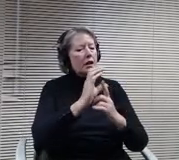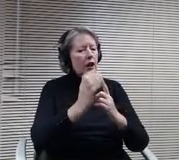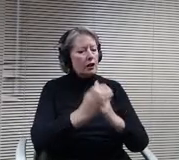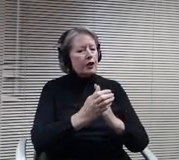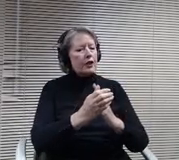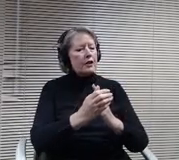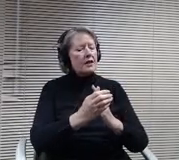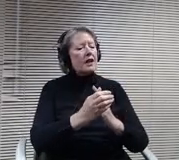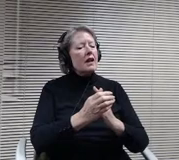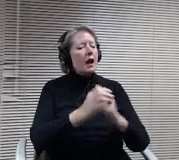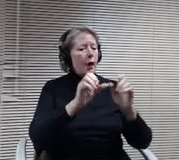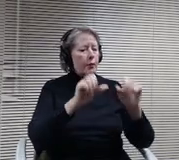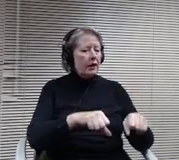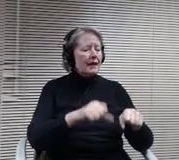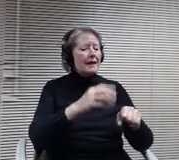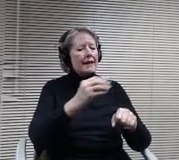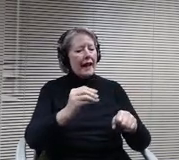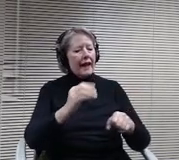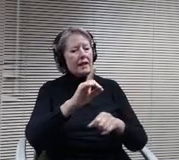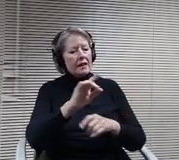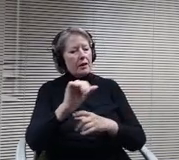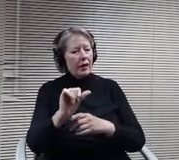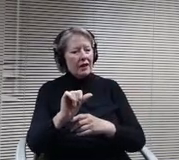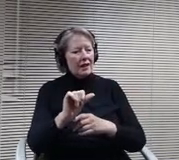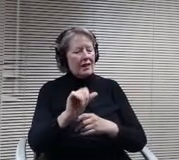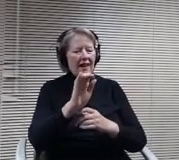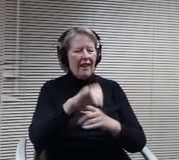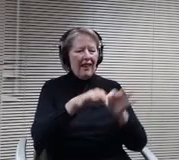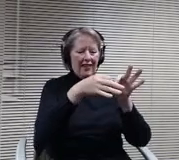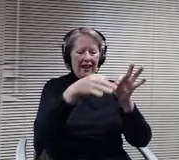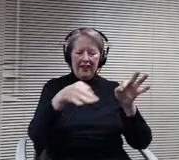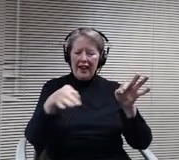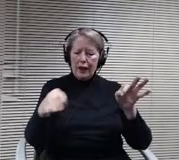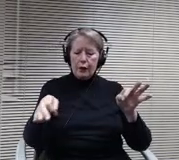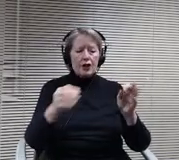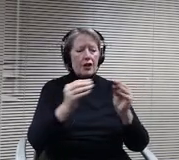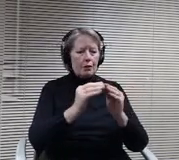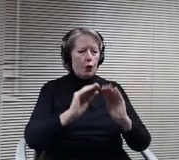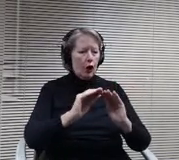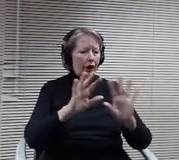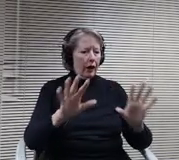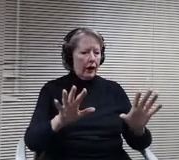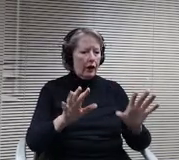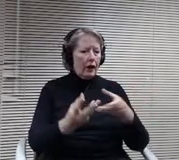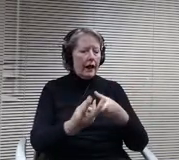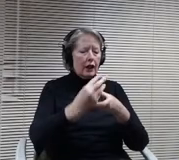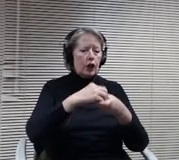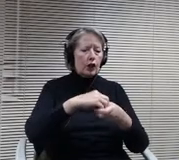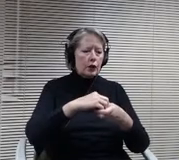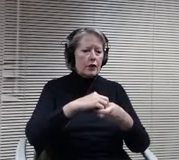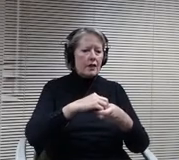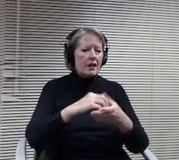I feel that that language is a little bit clearer and includes some of the feedback that we have gotten from